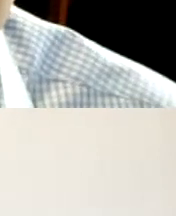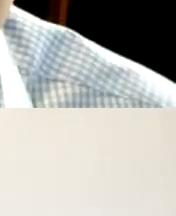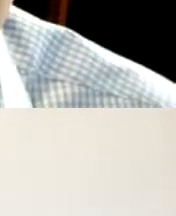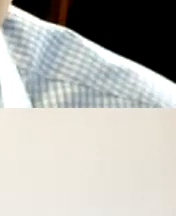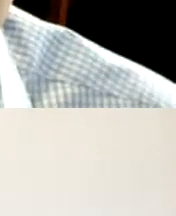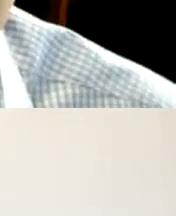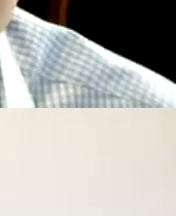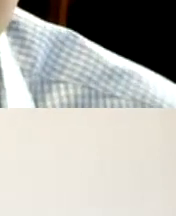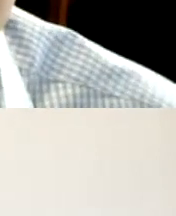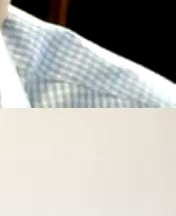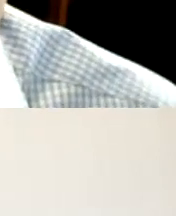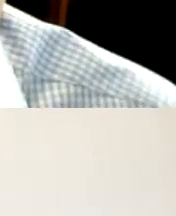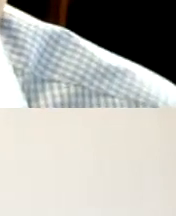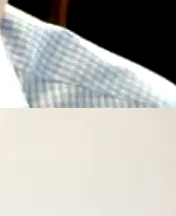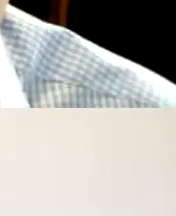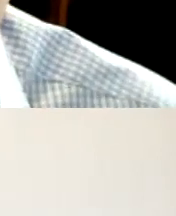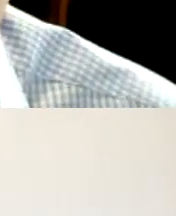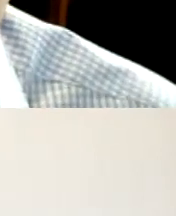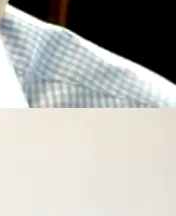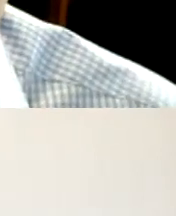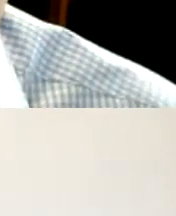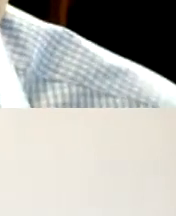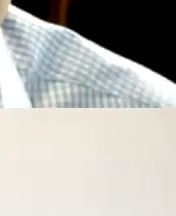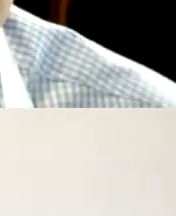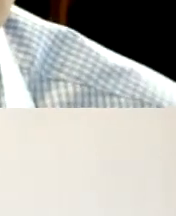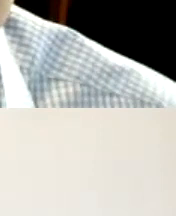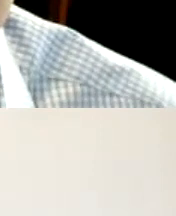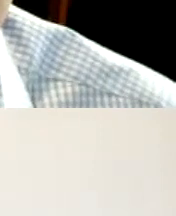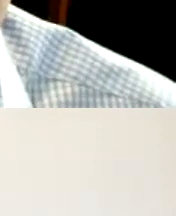listen if you're connecting to zoom to your phone please touch the three dots at the bottom right